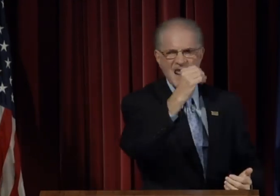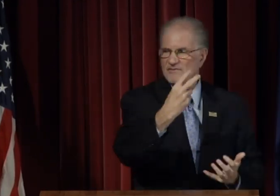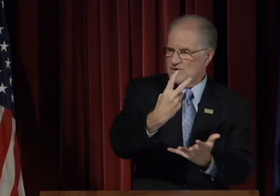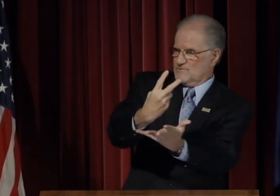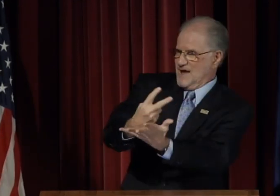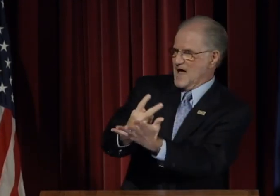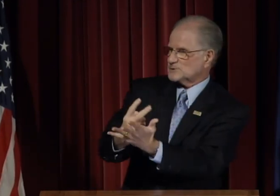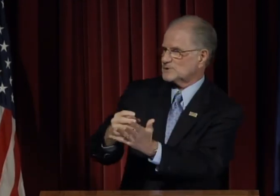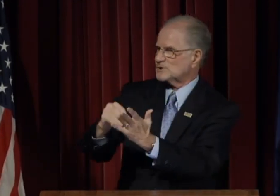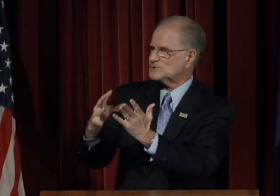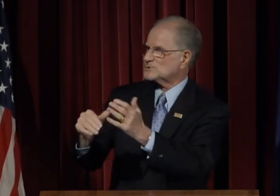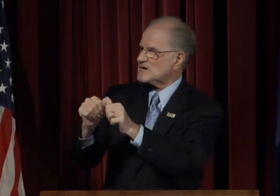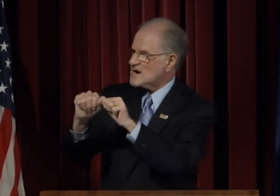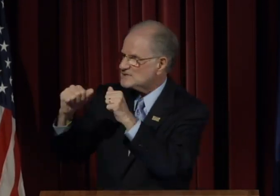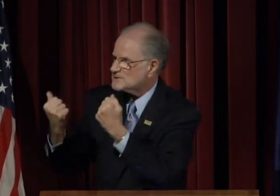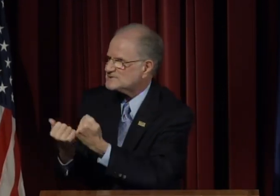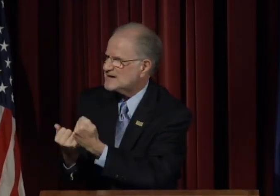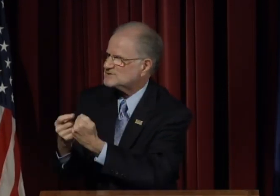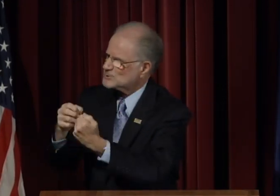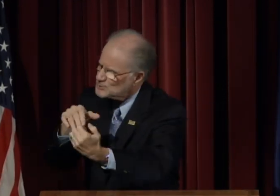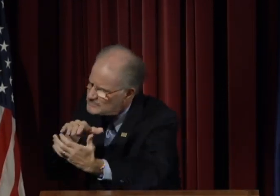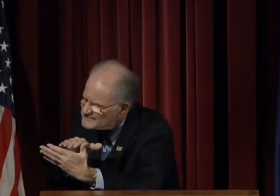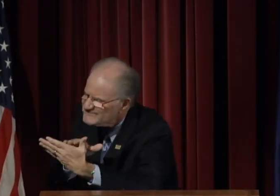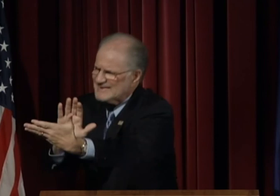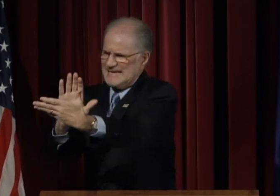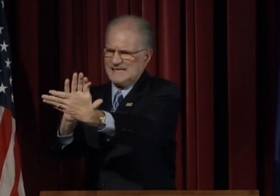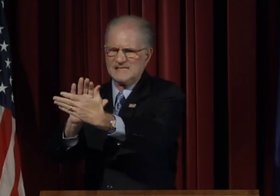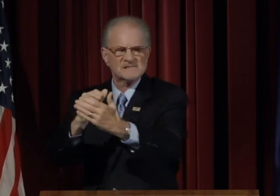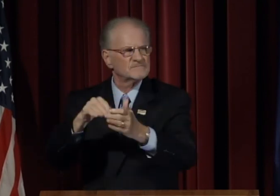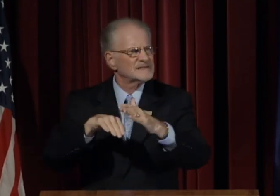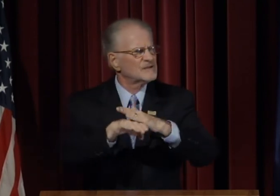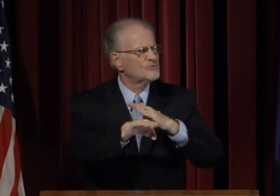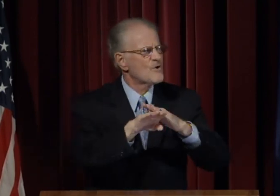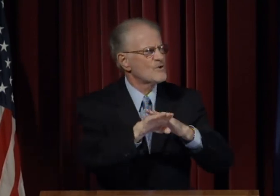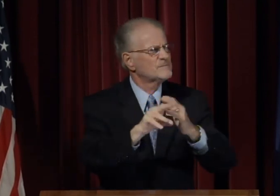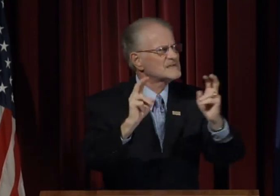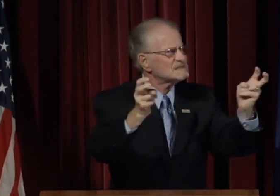Today we also ask the Student Body Government and the Graduate Student Association